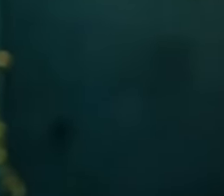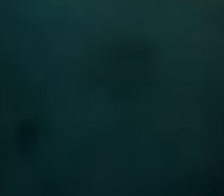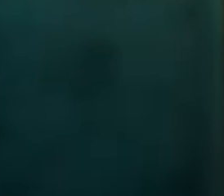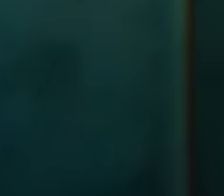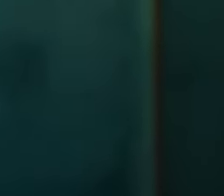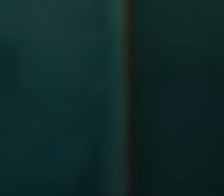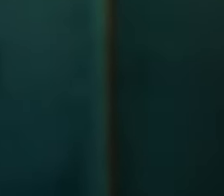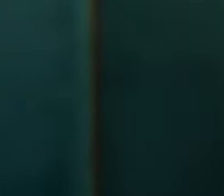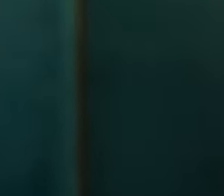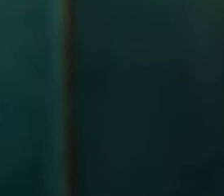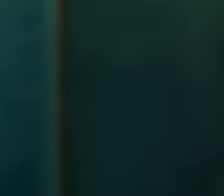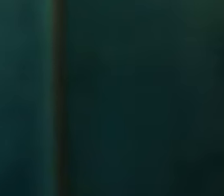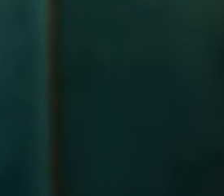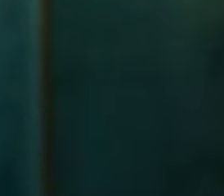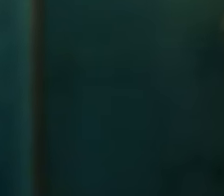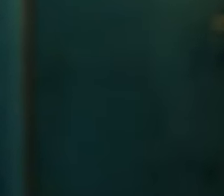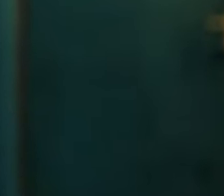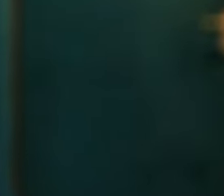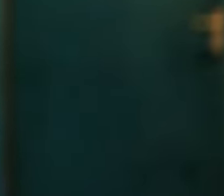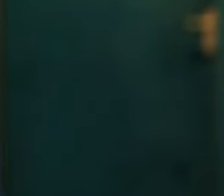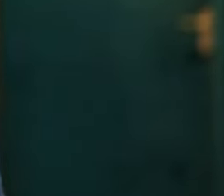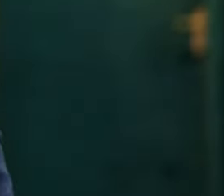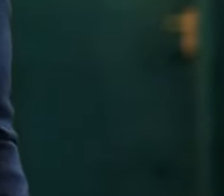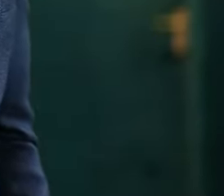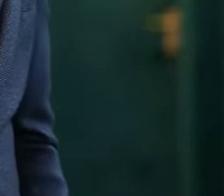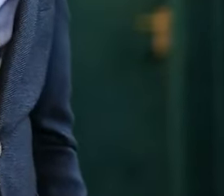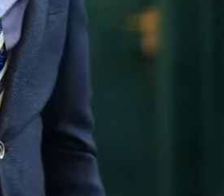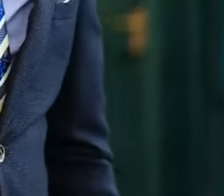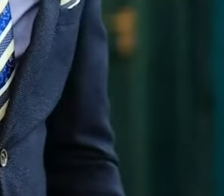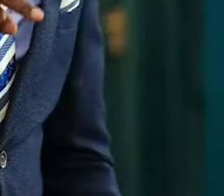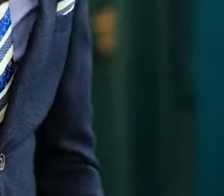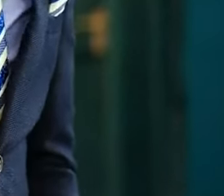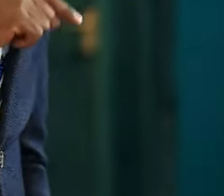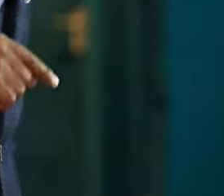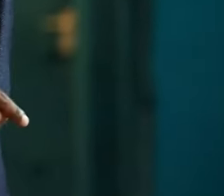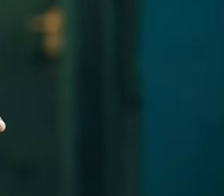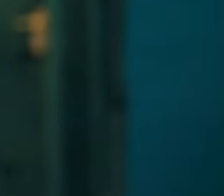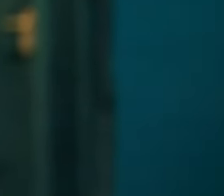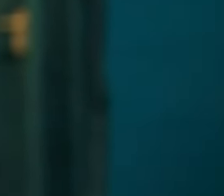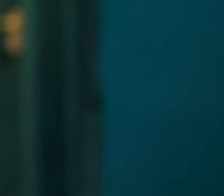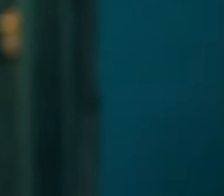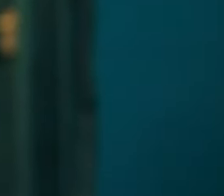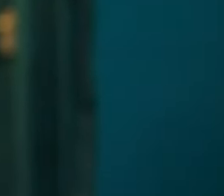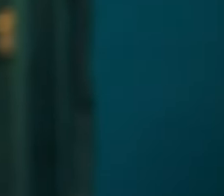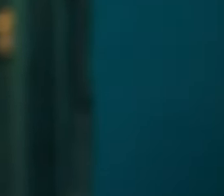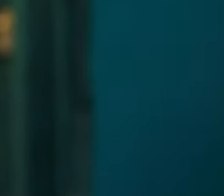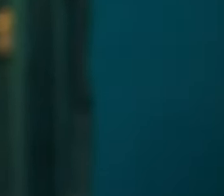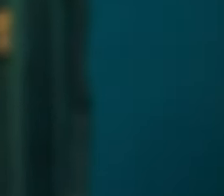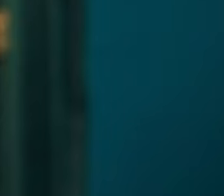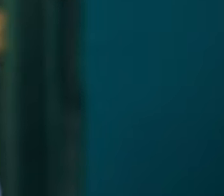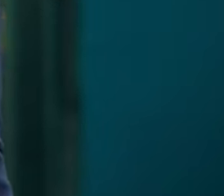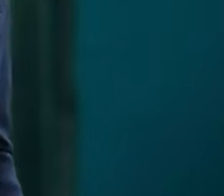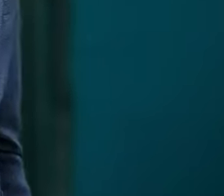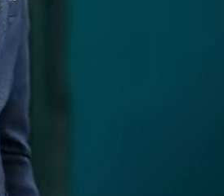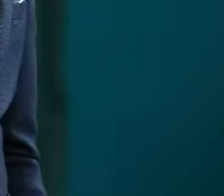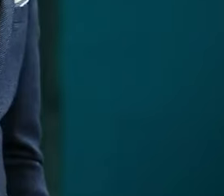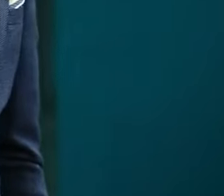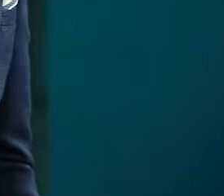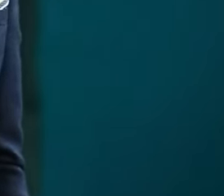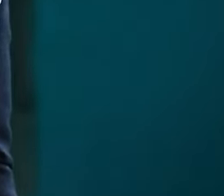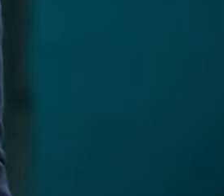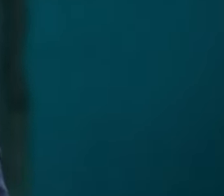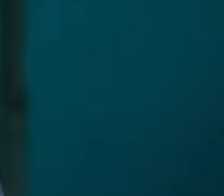now as we journey through every morning the seasons of prayer I will be speaking about so many